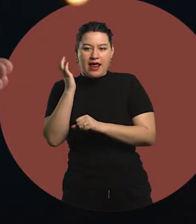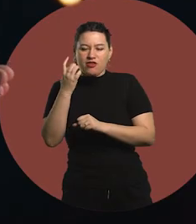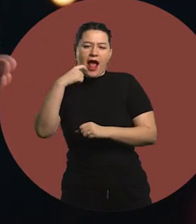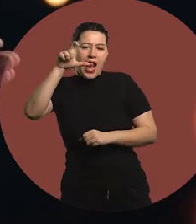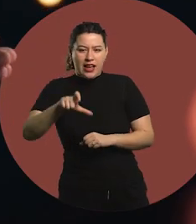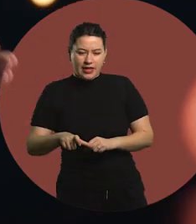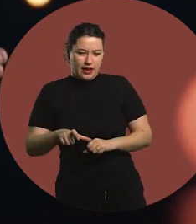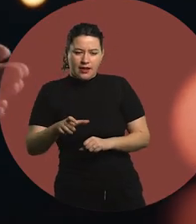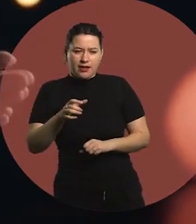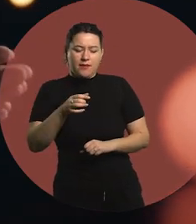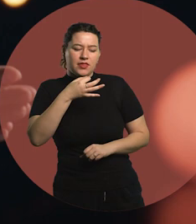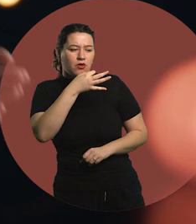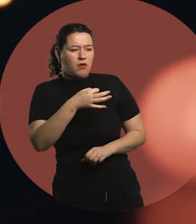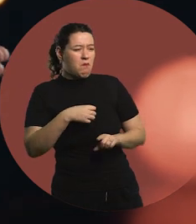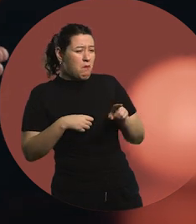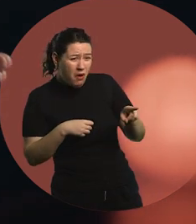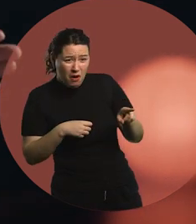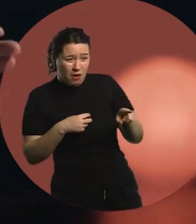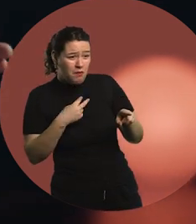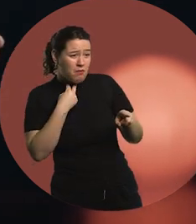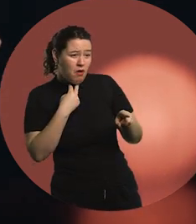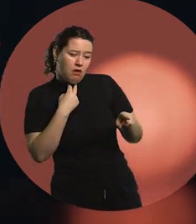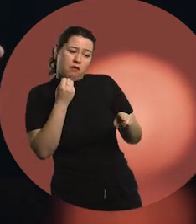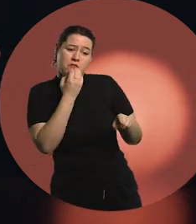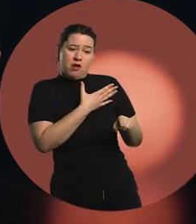"You, with that voice, better stay on this side".